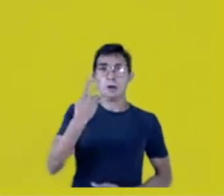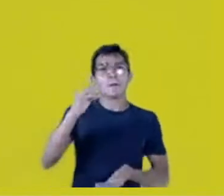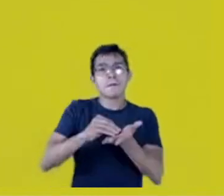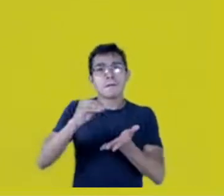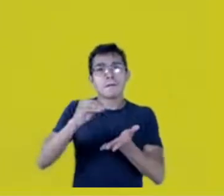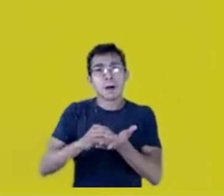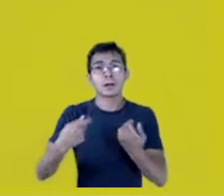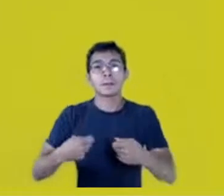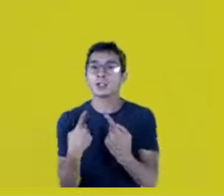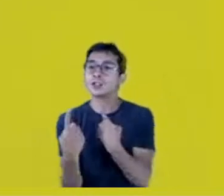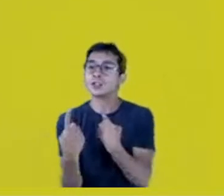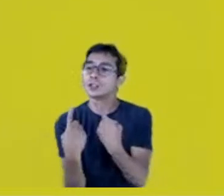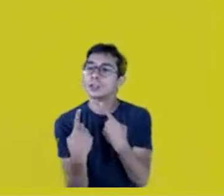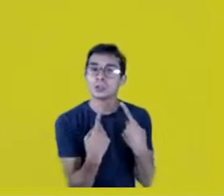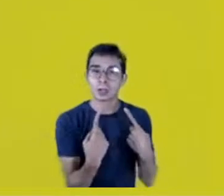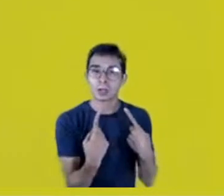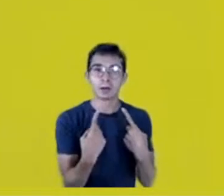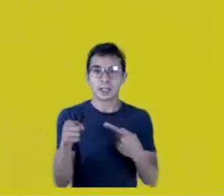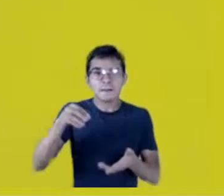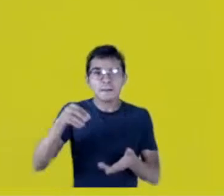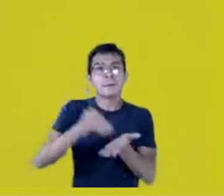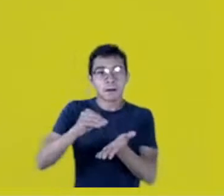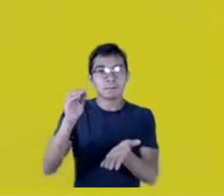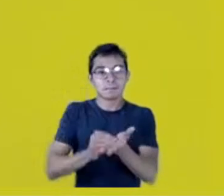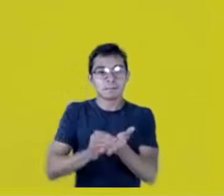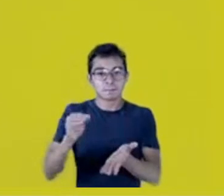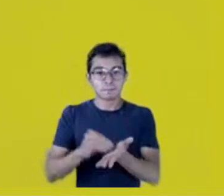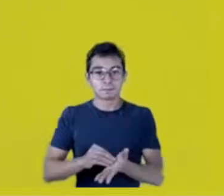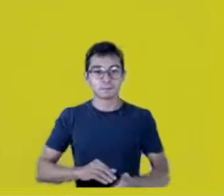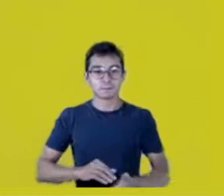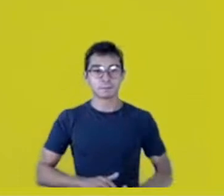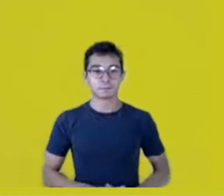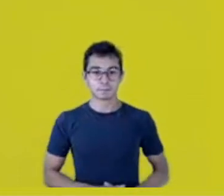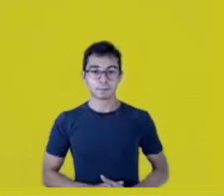and that many times doesn’t exist. -I’d like to add one thing.